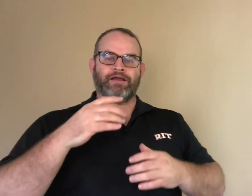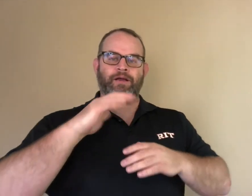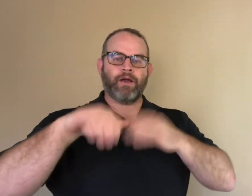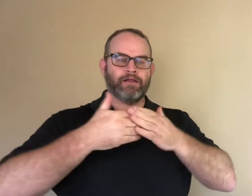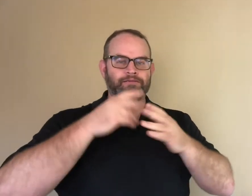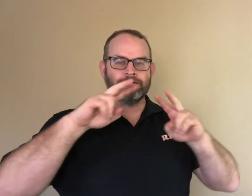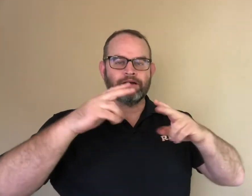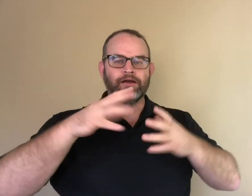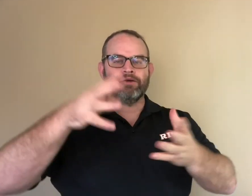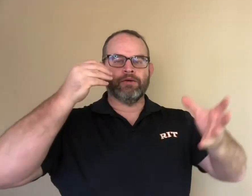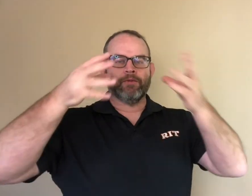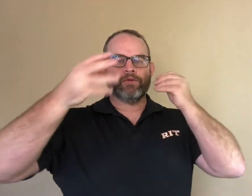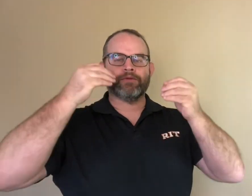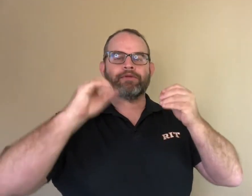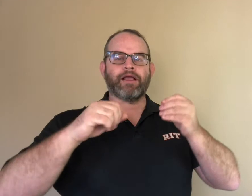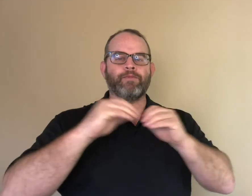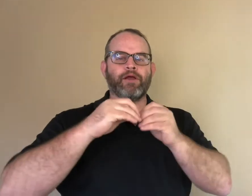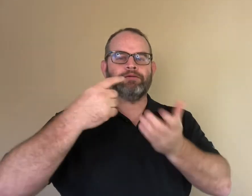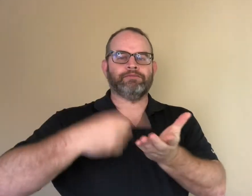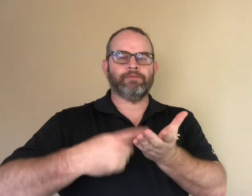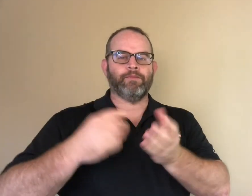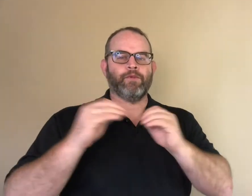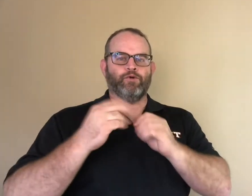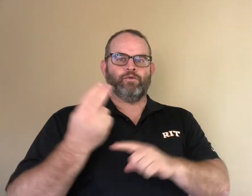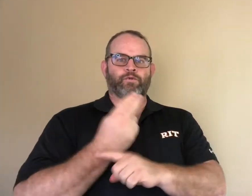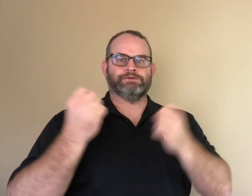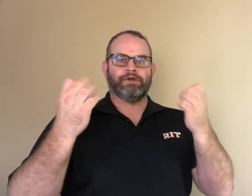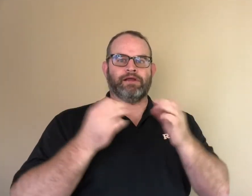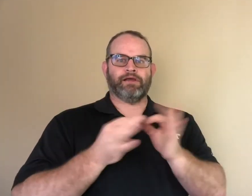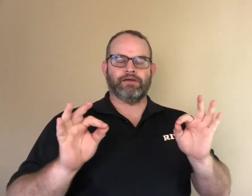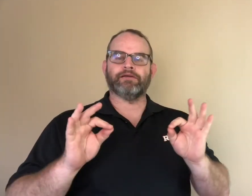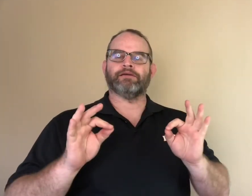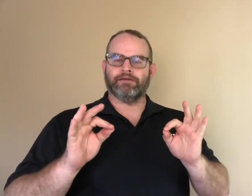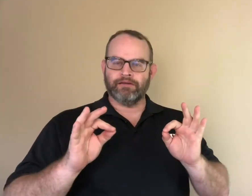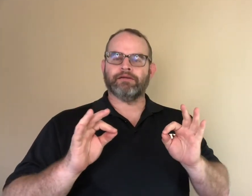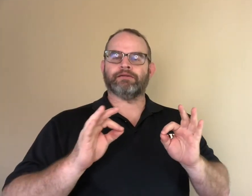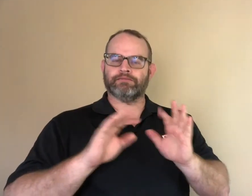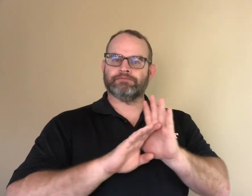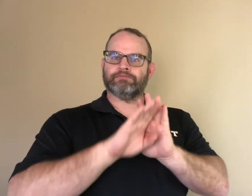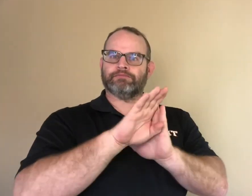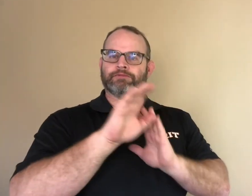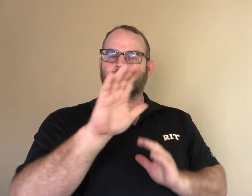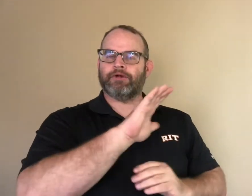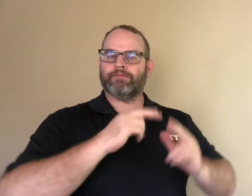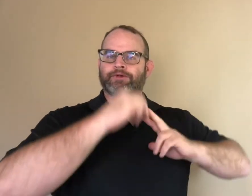Through those lessons with the stories, deaf children are able to discuss STEM concepts in their sign languages